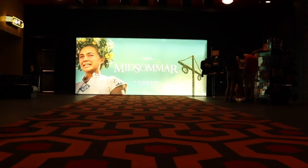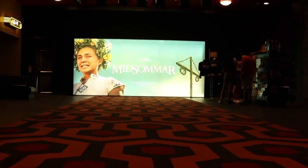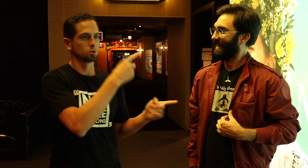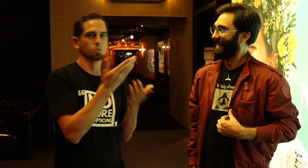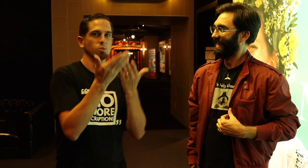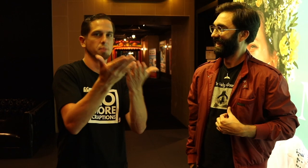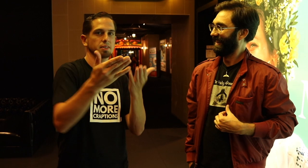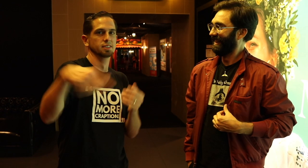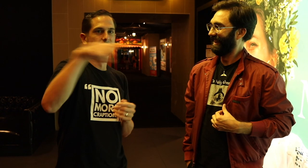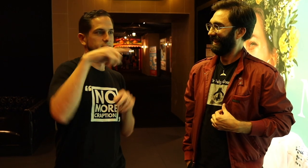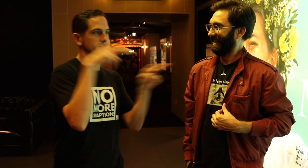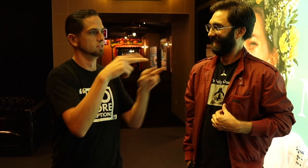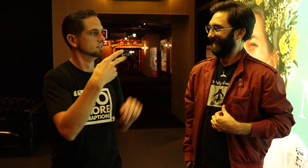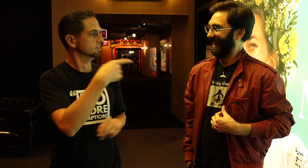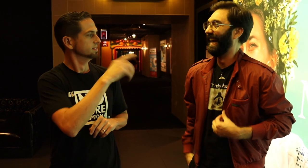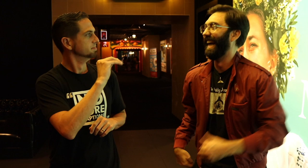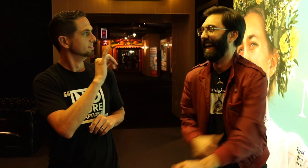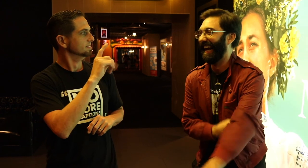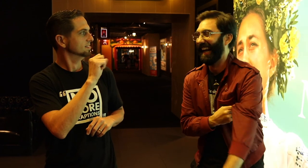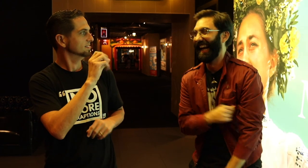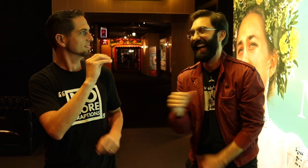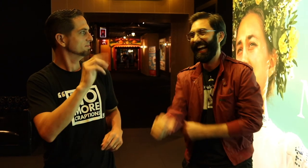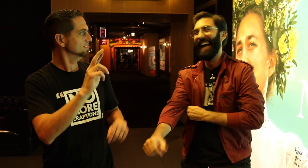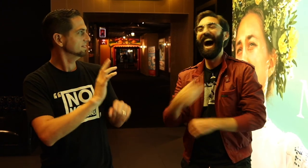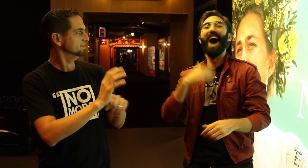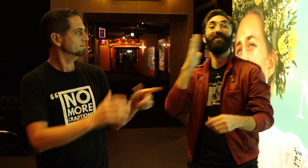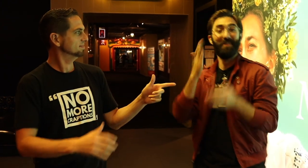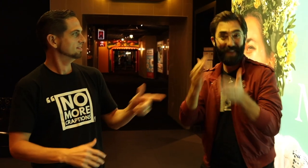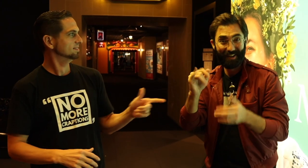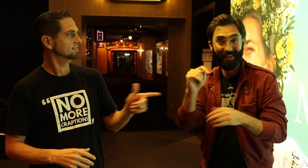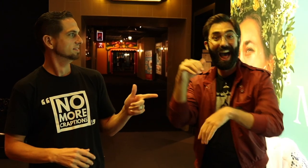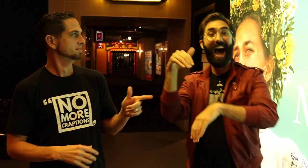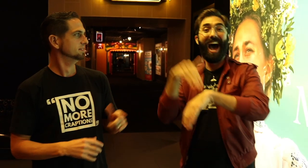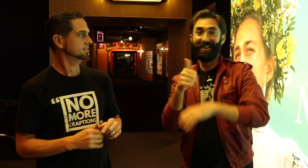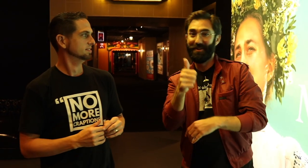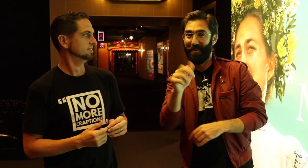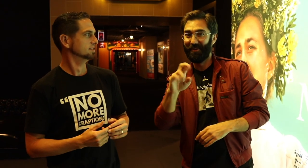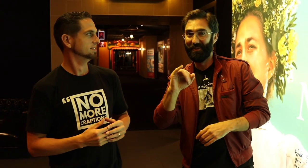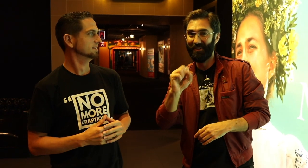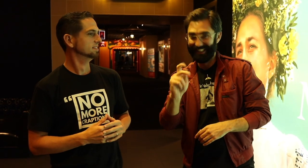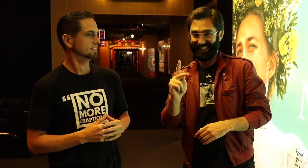Would you recommend Midsommar to anyone watching now? I would recommend it though at your own risk!